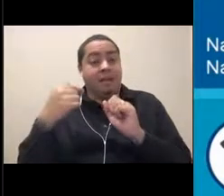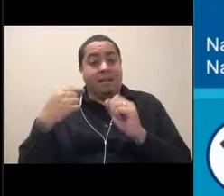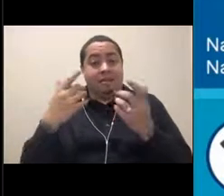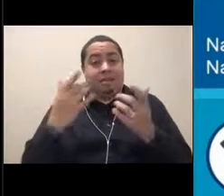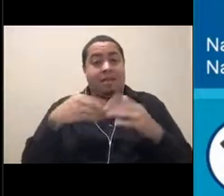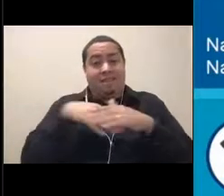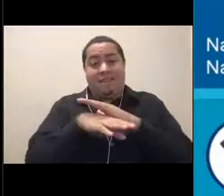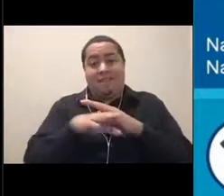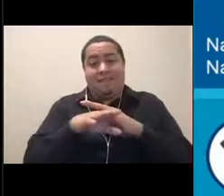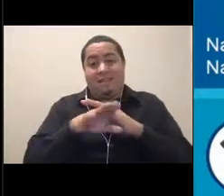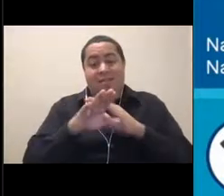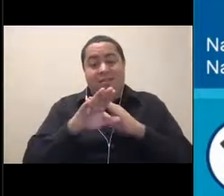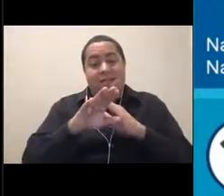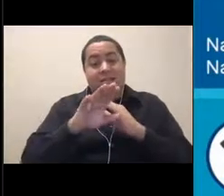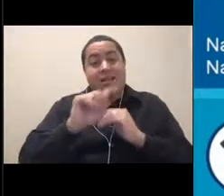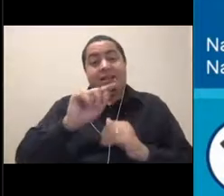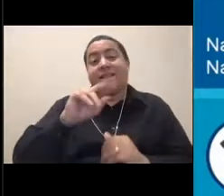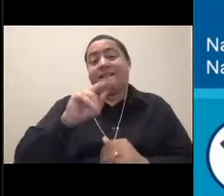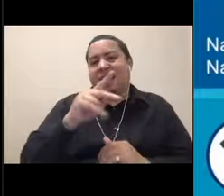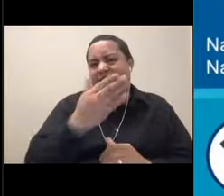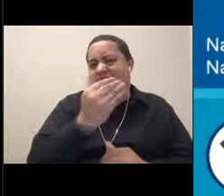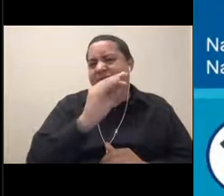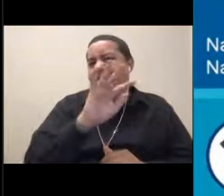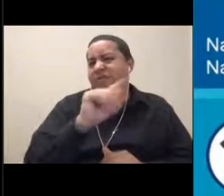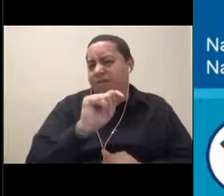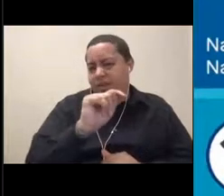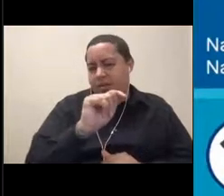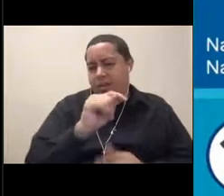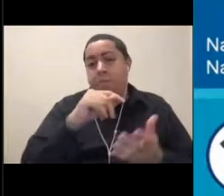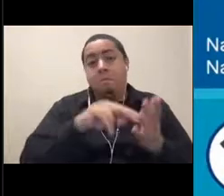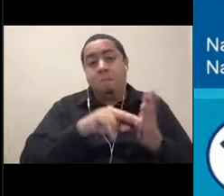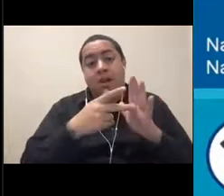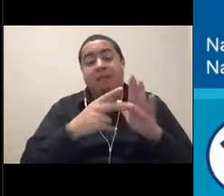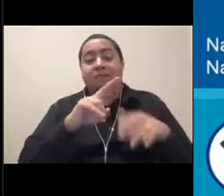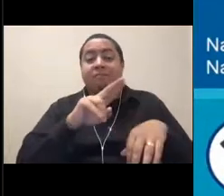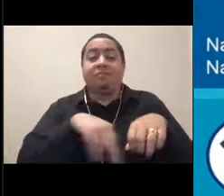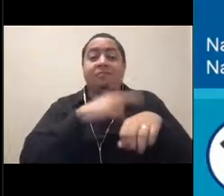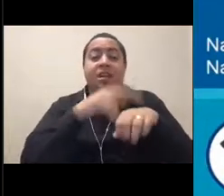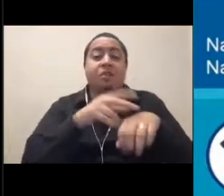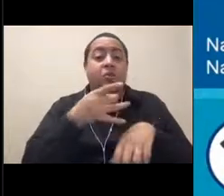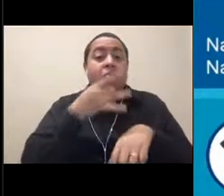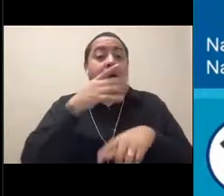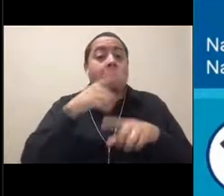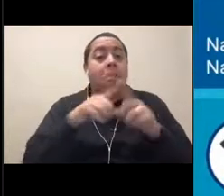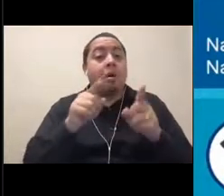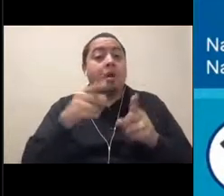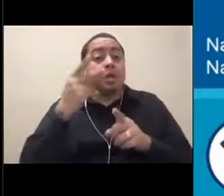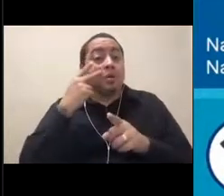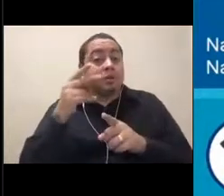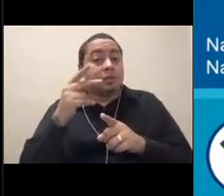And at that depth, there's plenty of natural light that can get down into the water, but like you guys so astutely pointed out